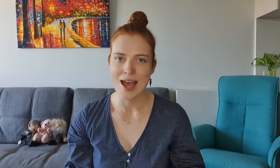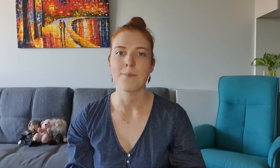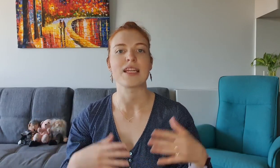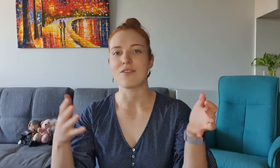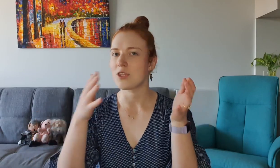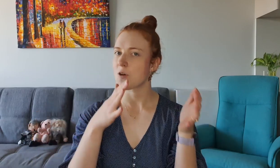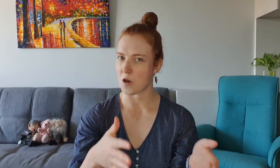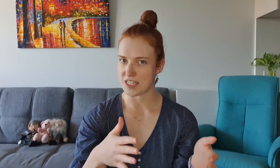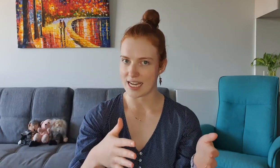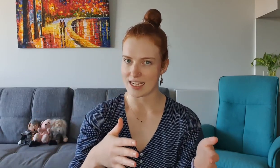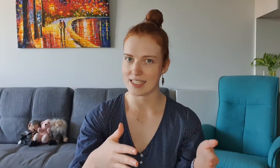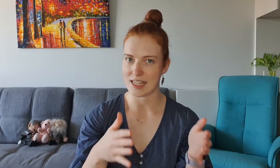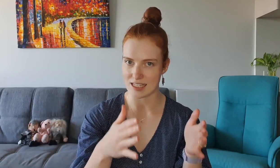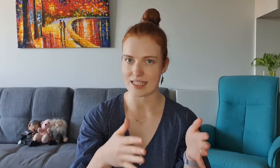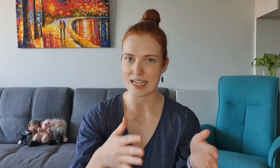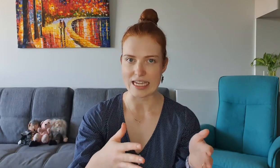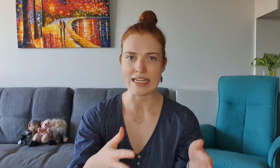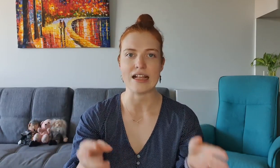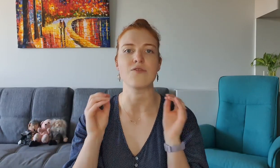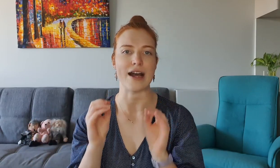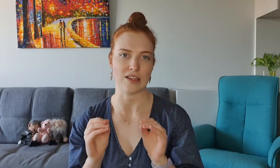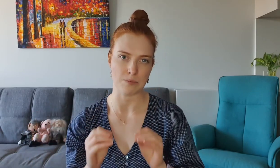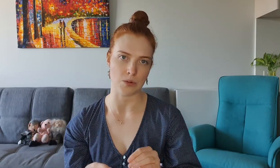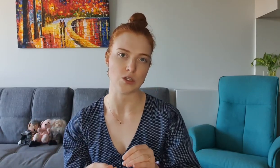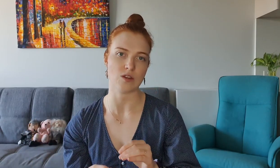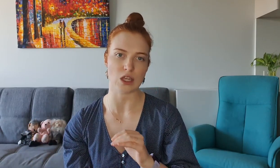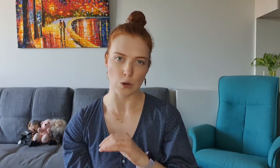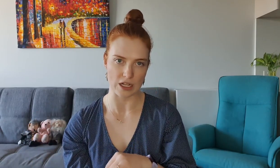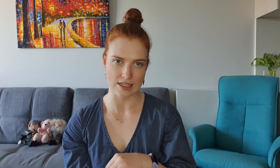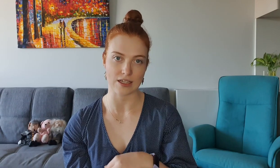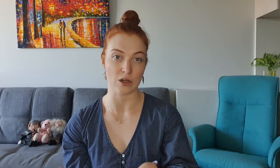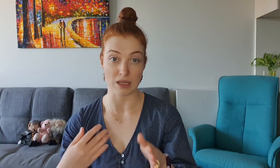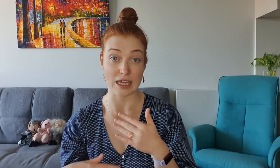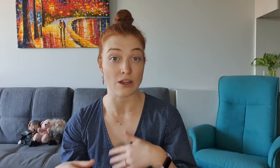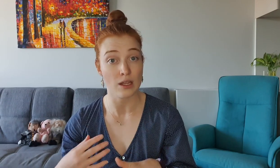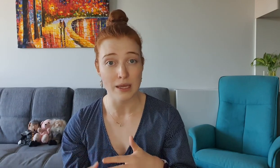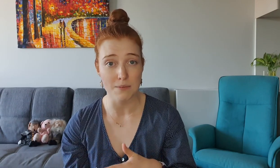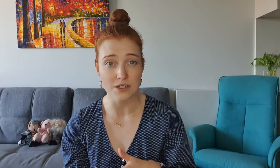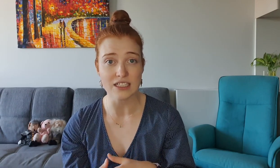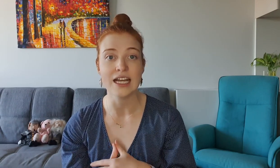but given the context that this is in and the fact that most of the audience are going to be hearing people